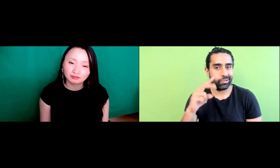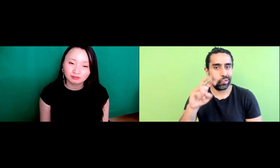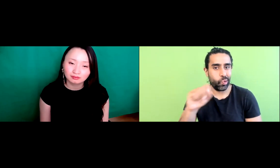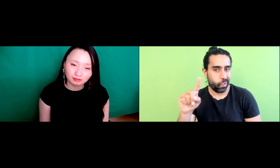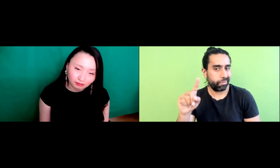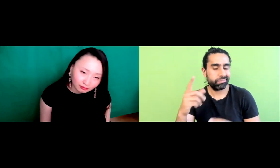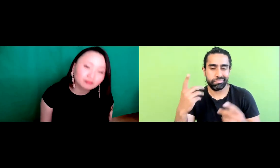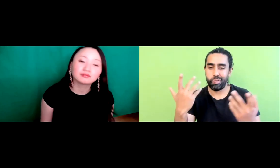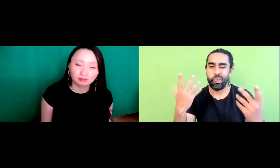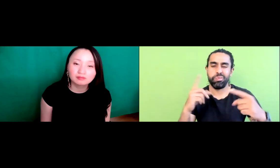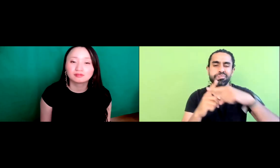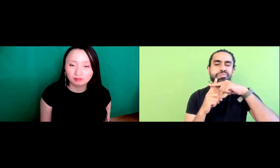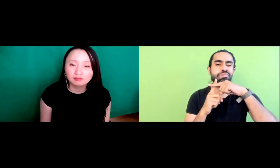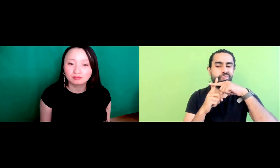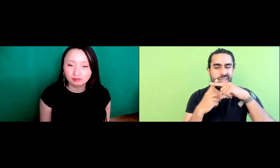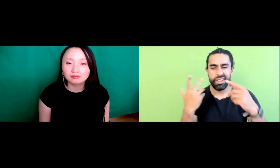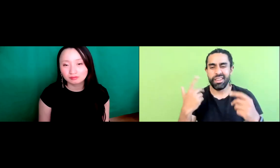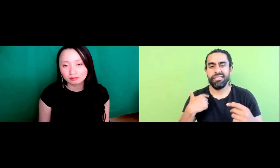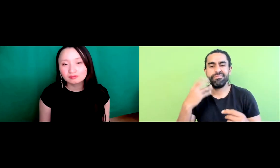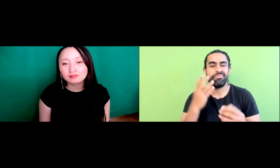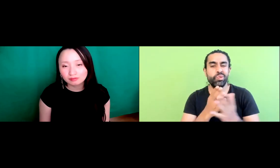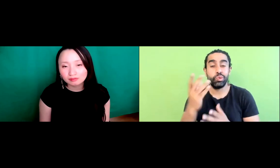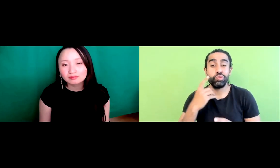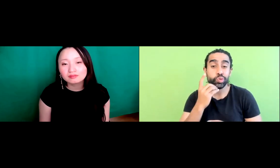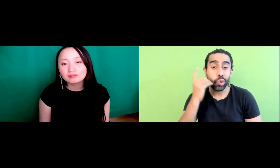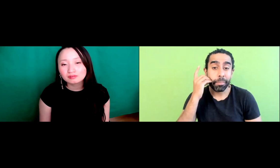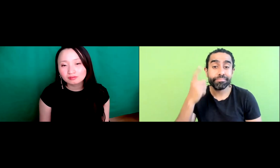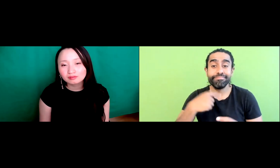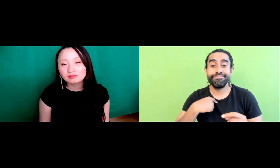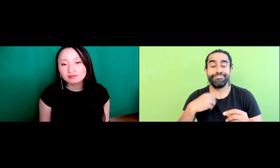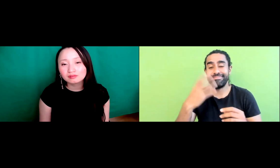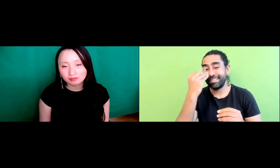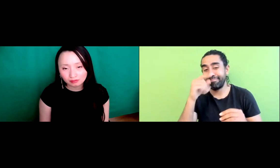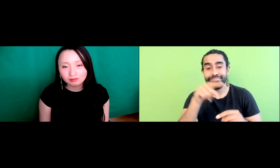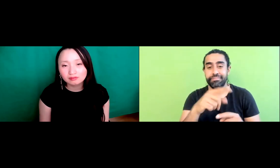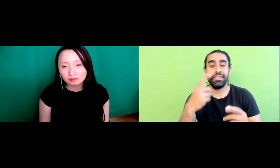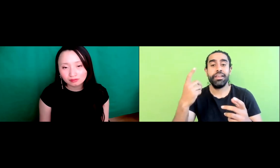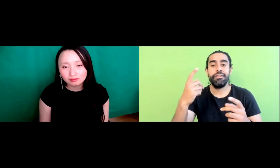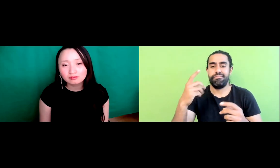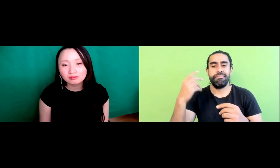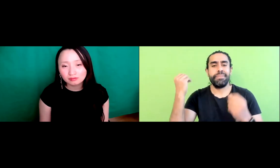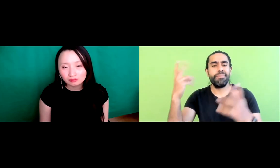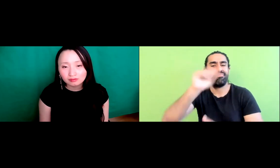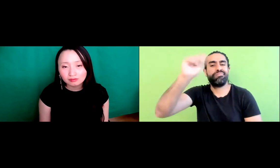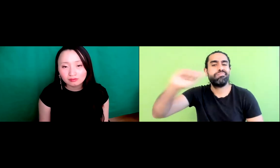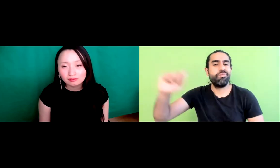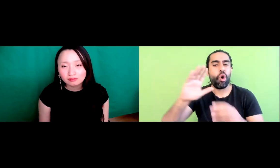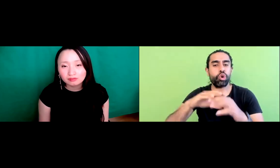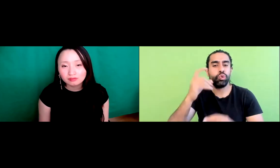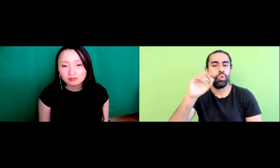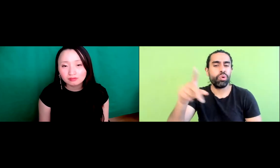This was after September 11 2001 the event that we went through. I was in the dorm sleeping.